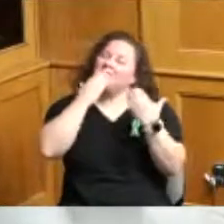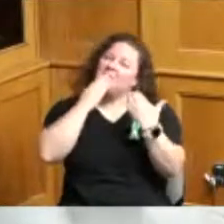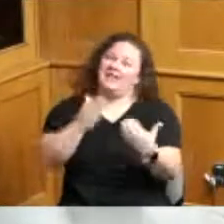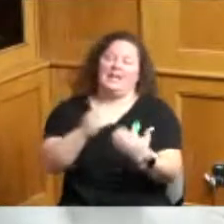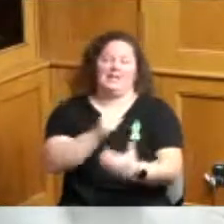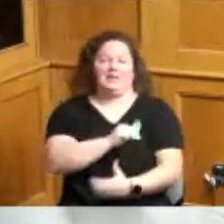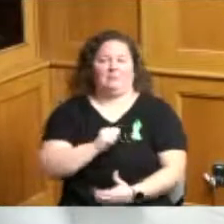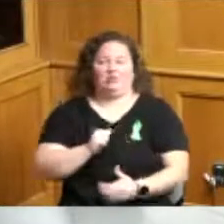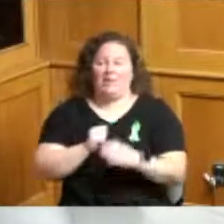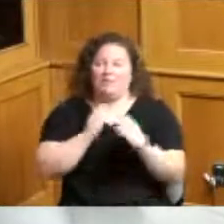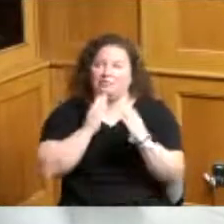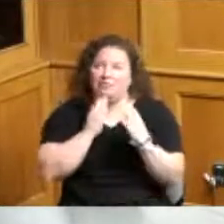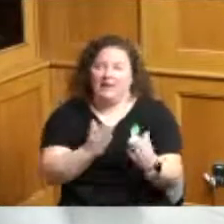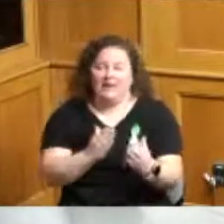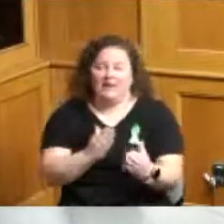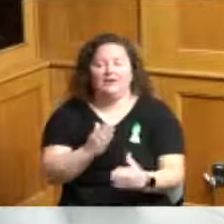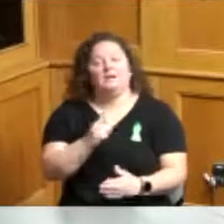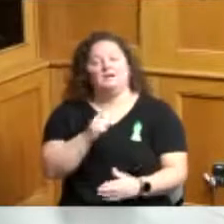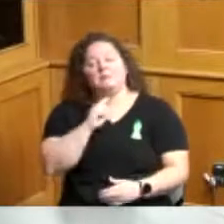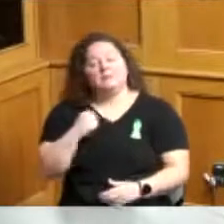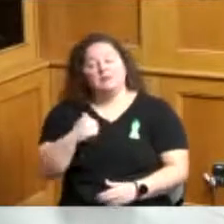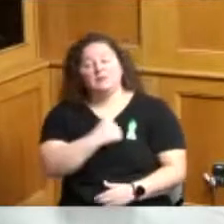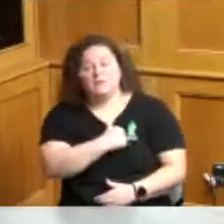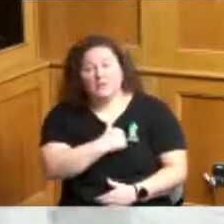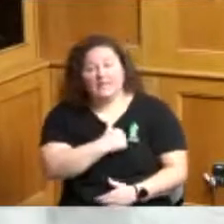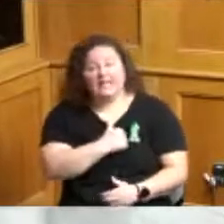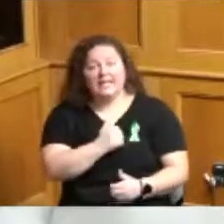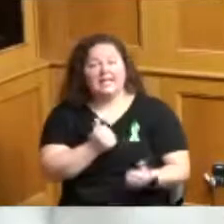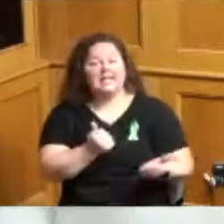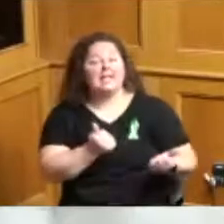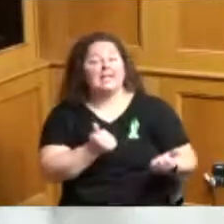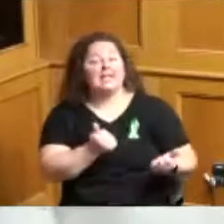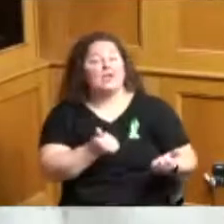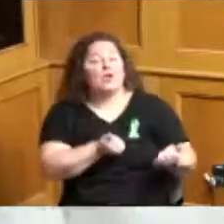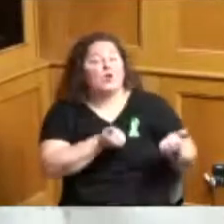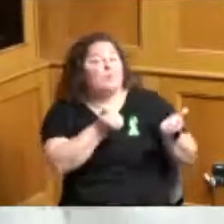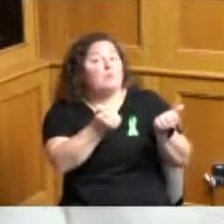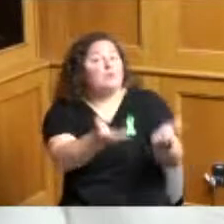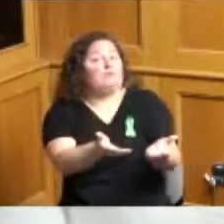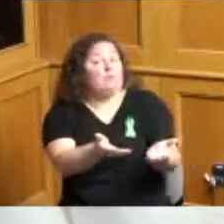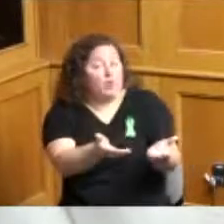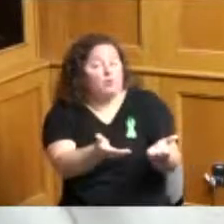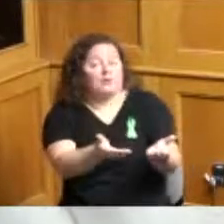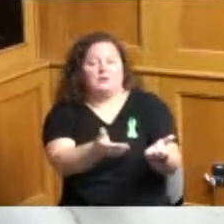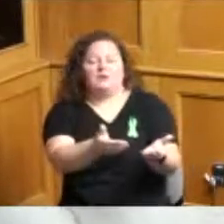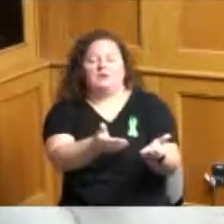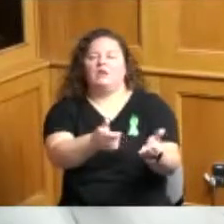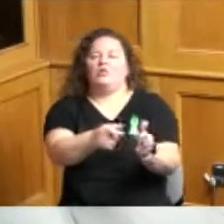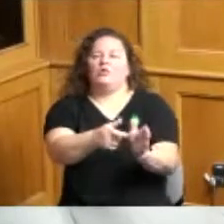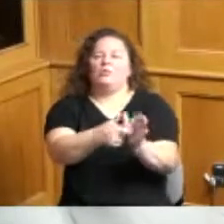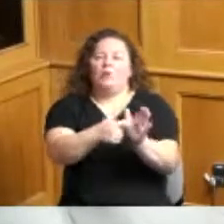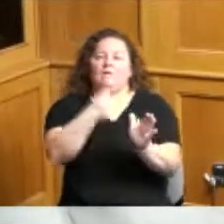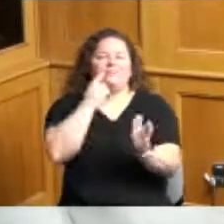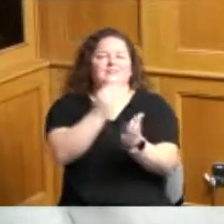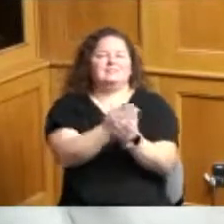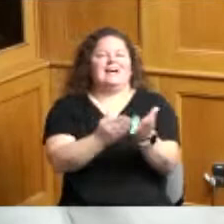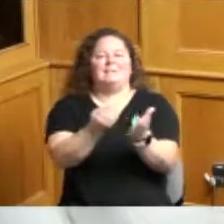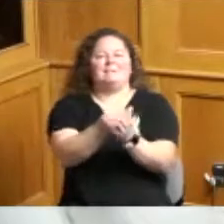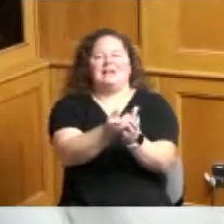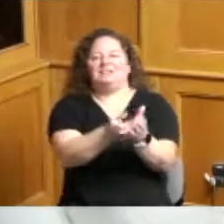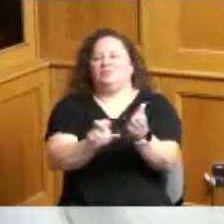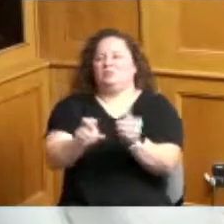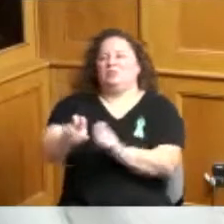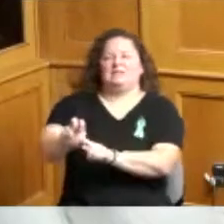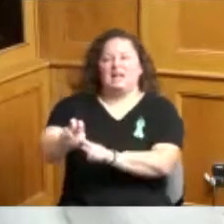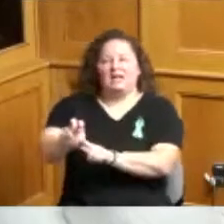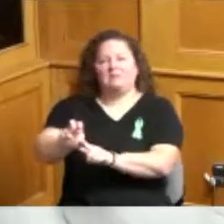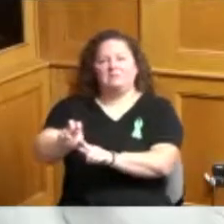we put forward the need to have some dollars put aside through our levy dollars because we